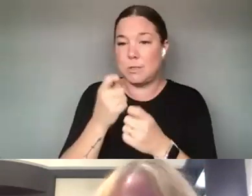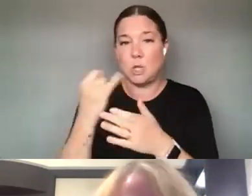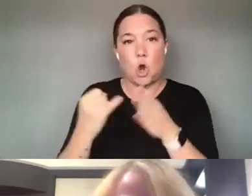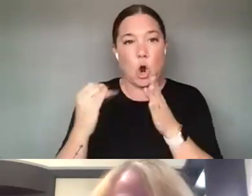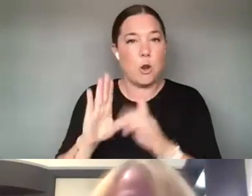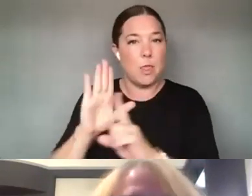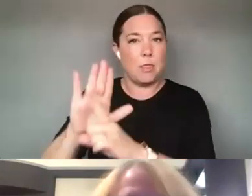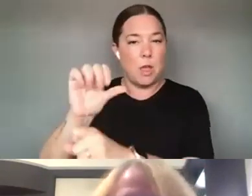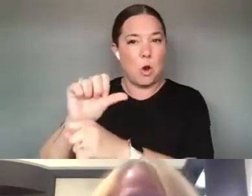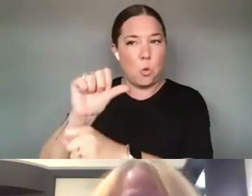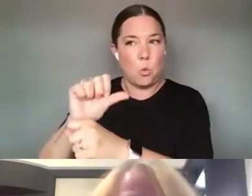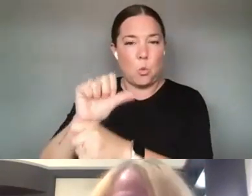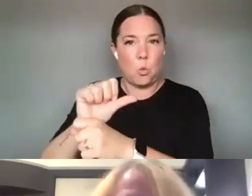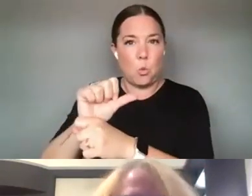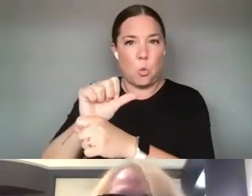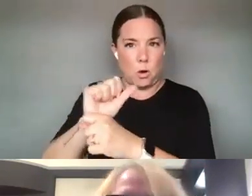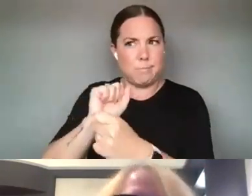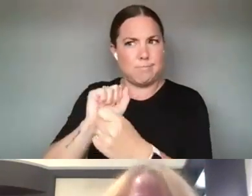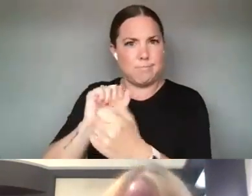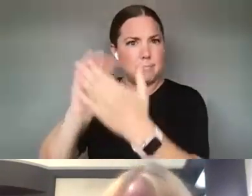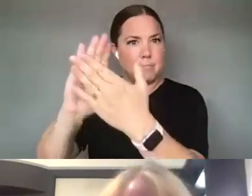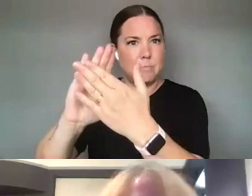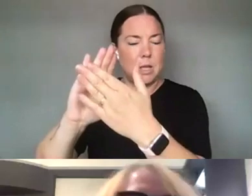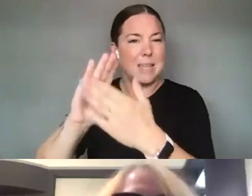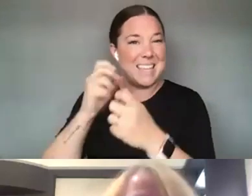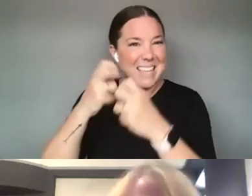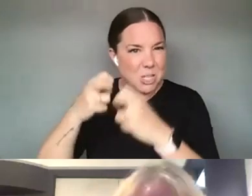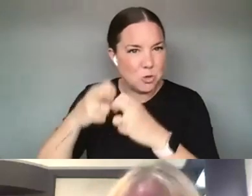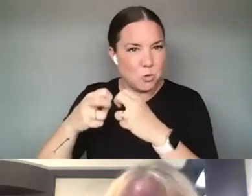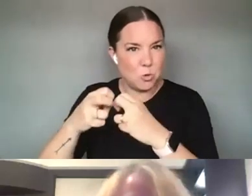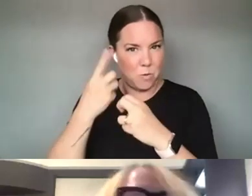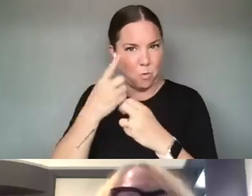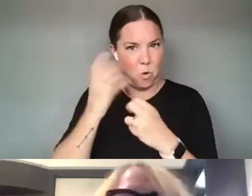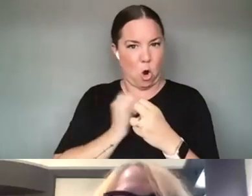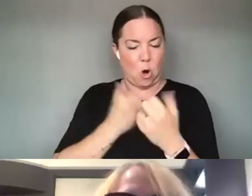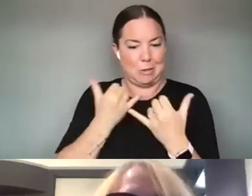CORE ISSUES OF OUR TIME AND YOU KNOW THE LIST IS LONG - CRIMINAL JUSTICE AND RACIAL EQUITY AND